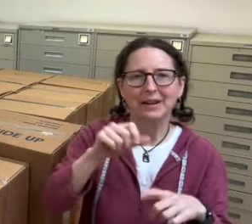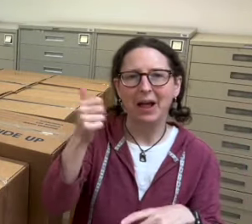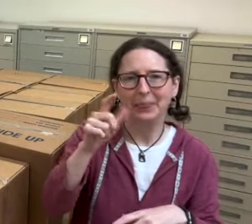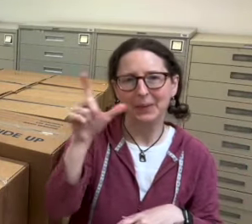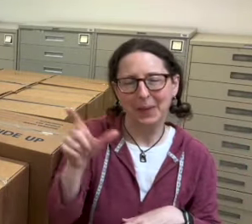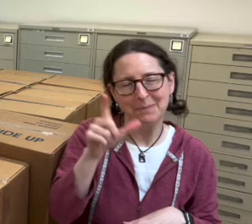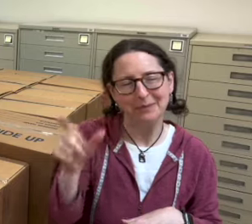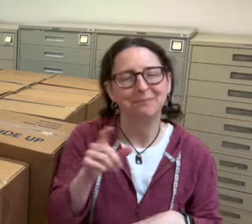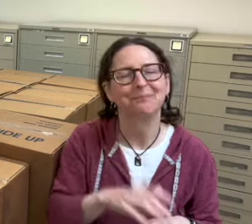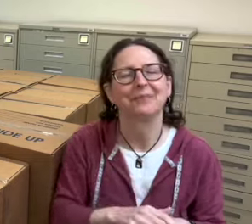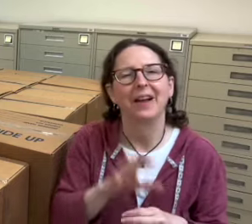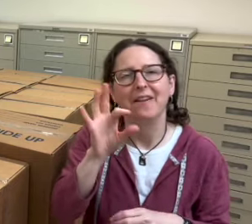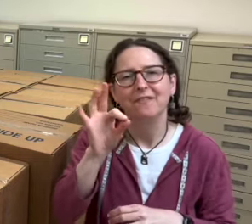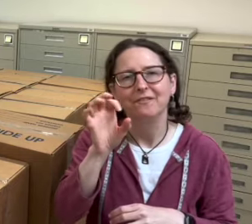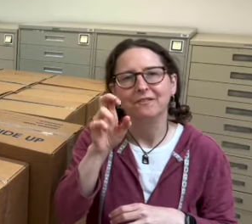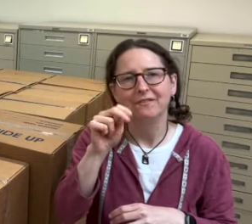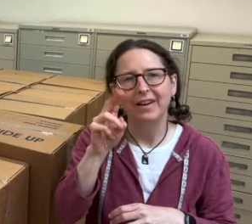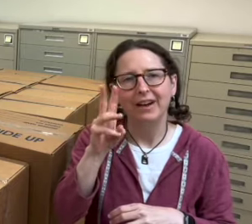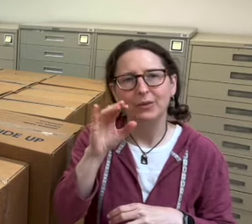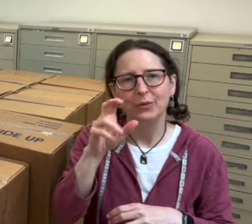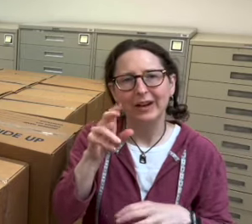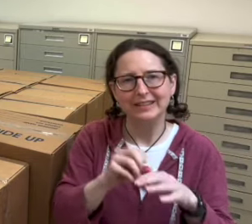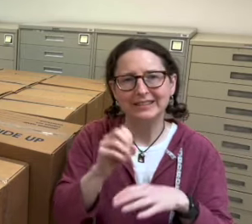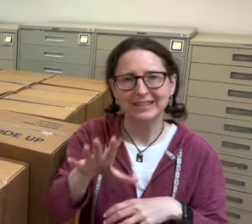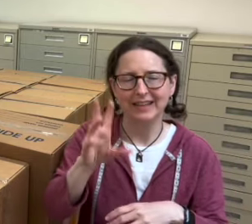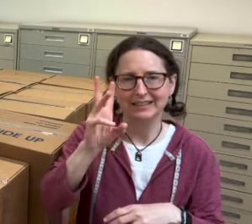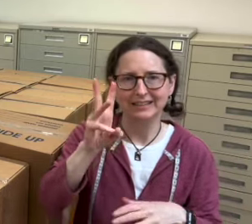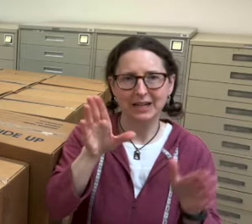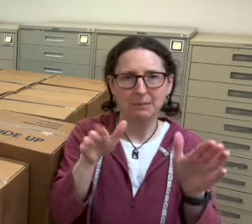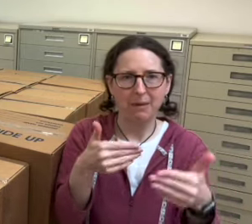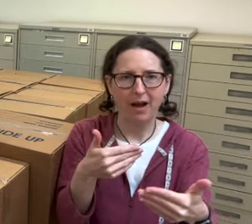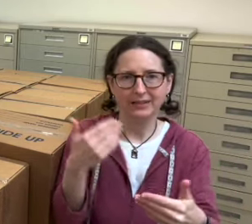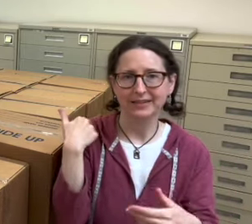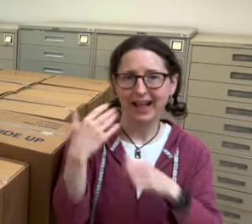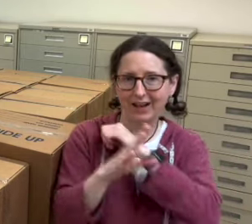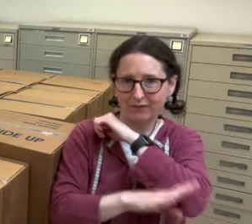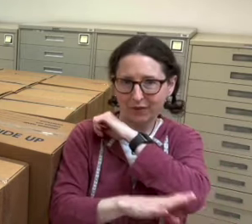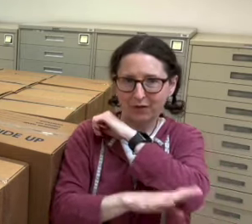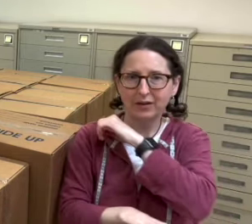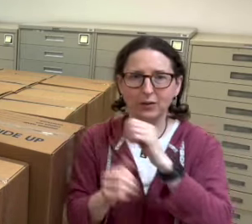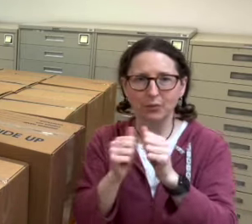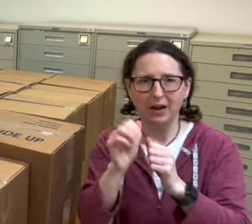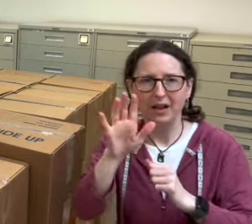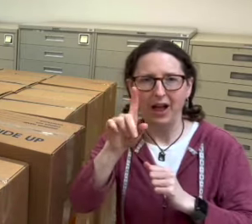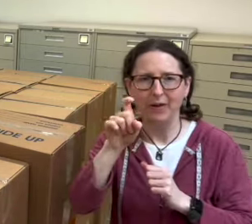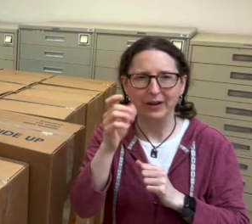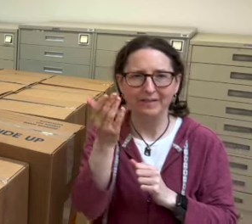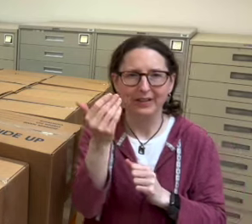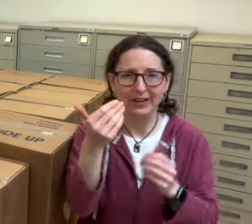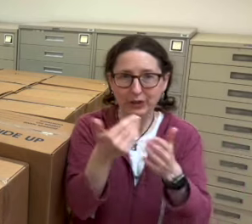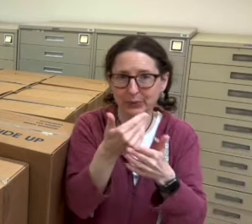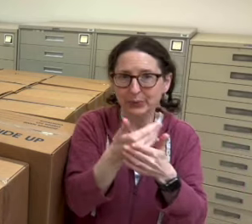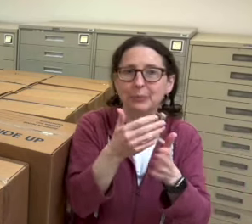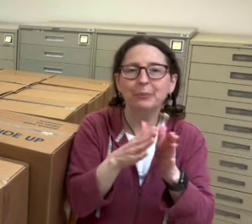these boxes are from other libraries fenwick sent six boxes last fall with 115 new